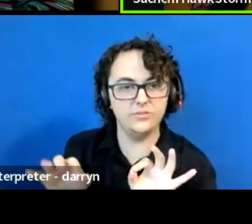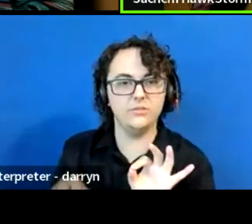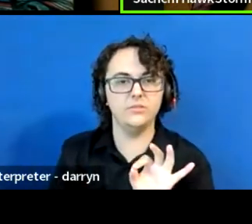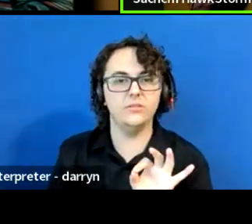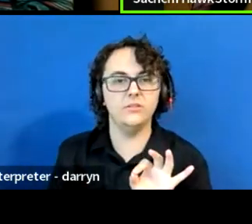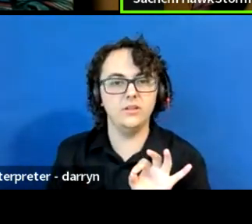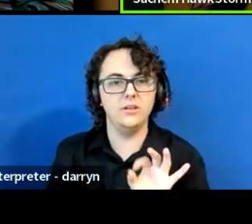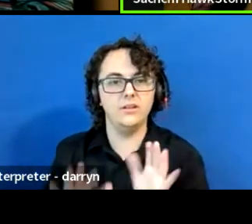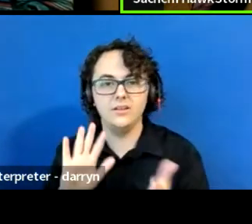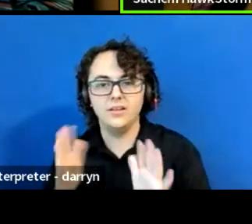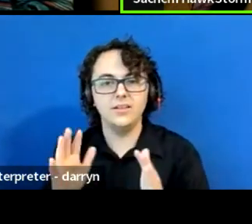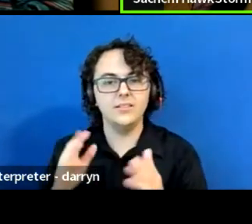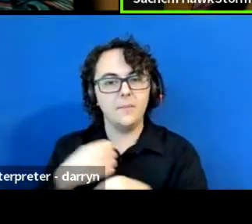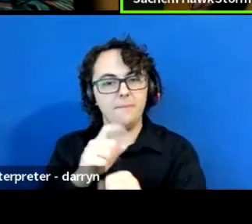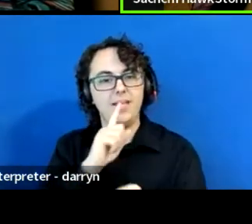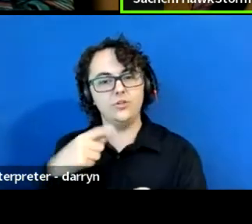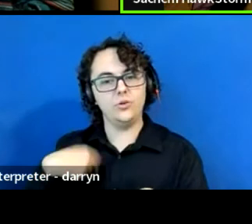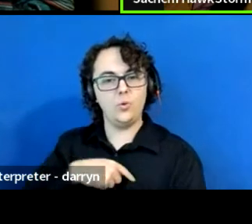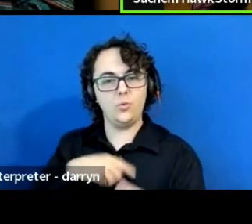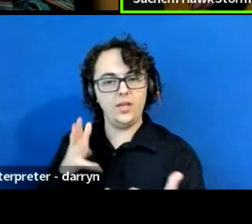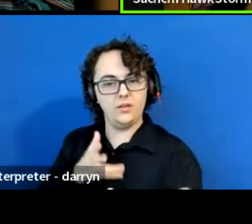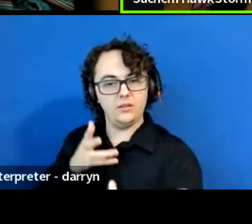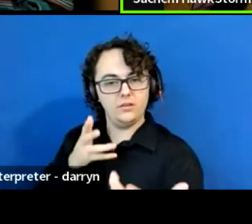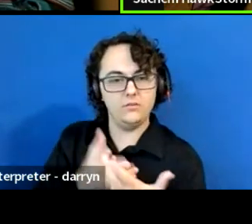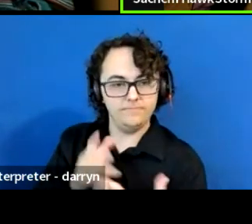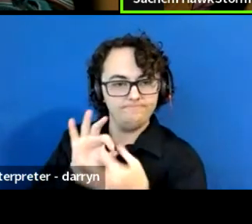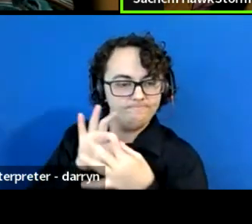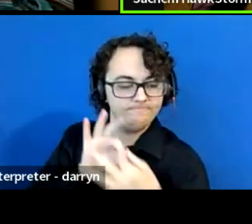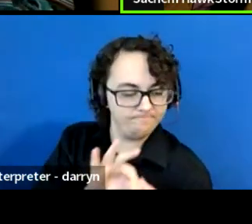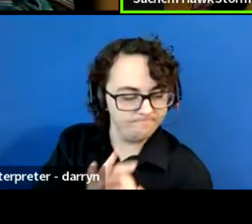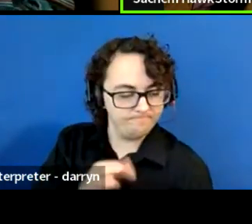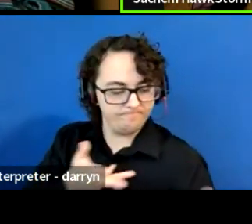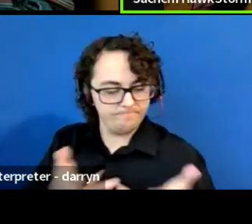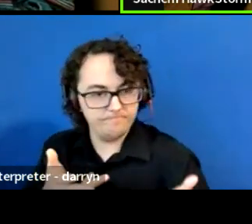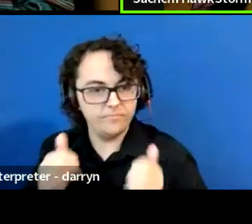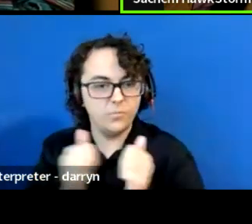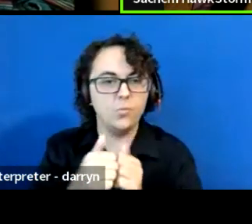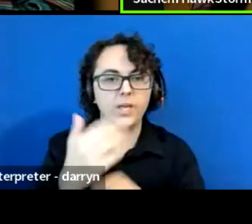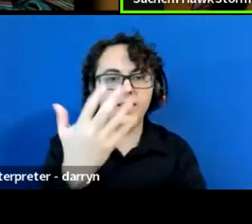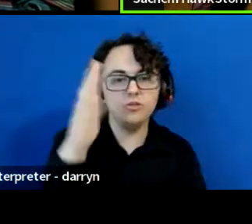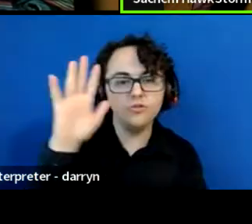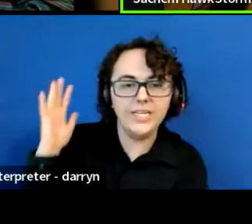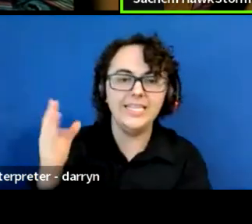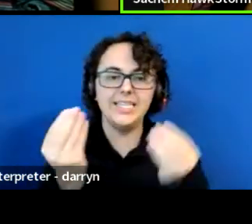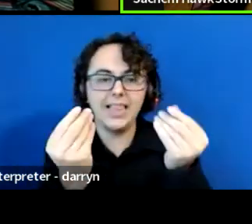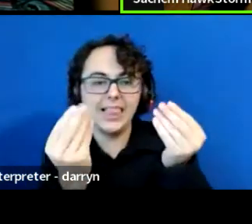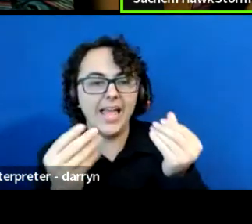in right relationship with the land, the water, the trees, the medicines, the foods,